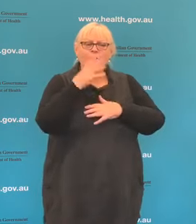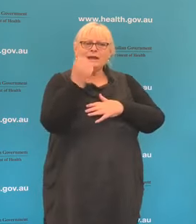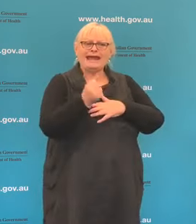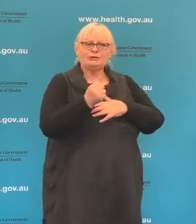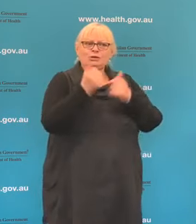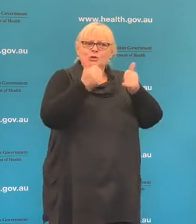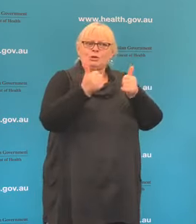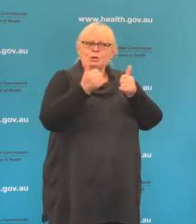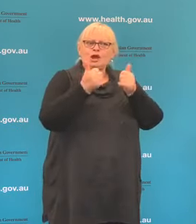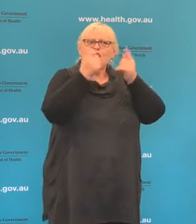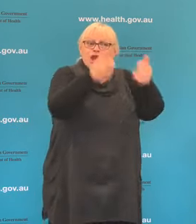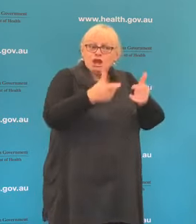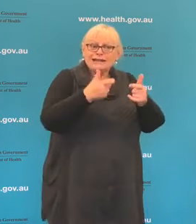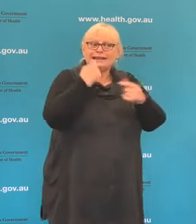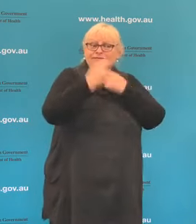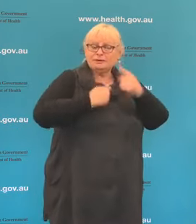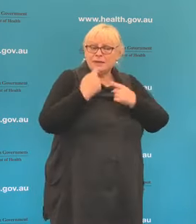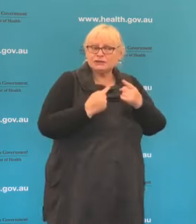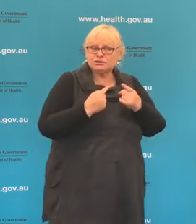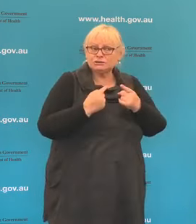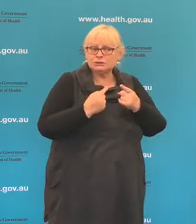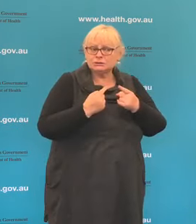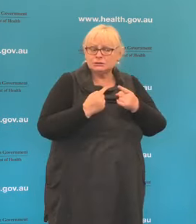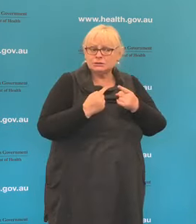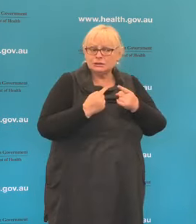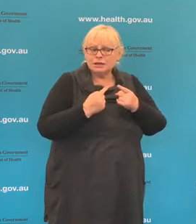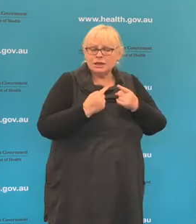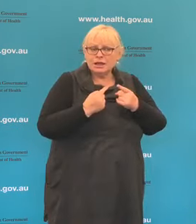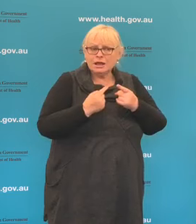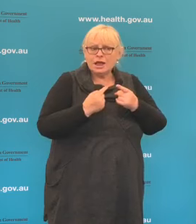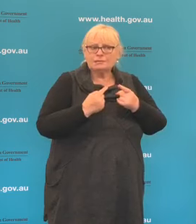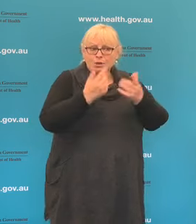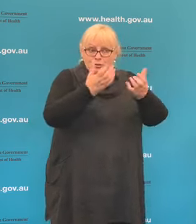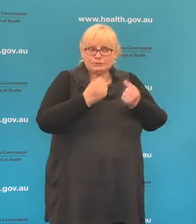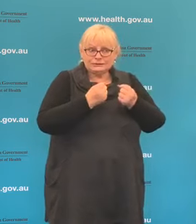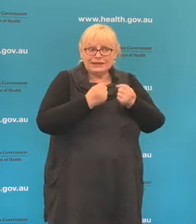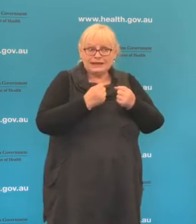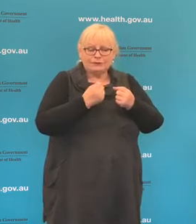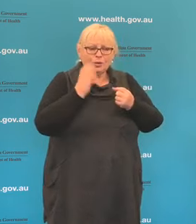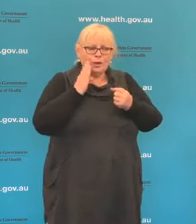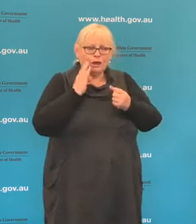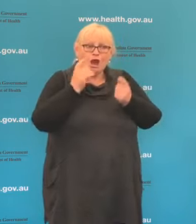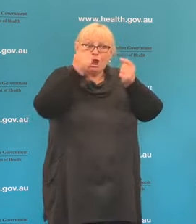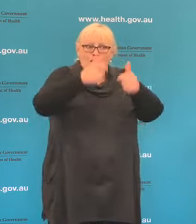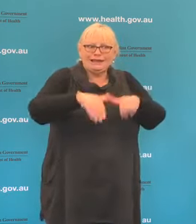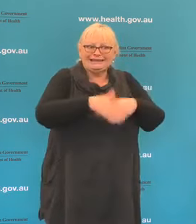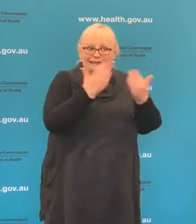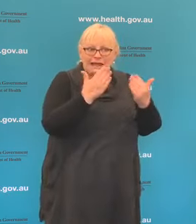early on in the initial development of what was an epidemic and then became